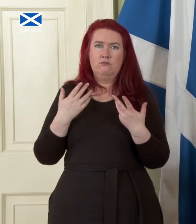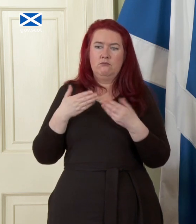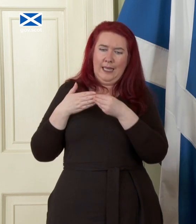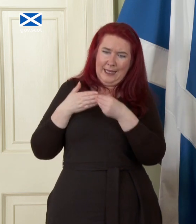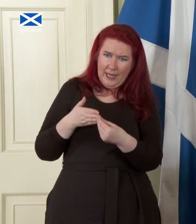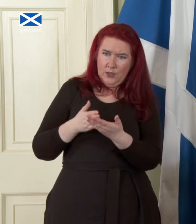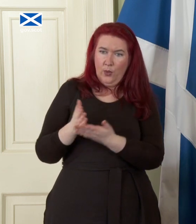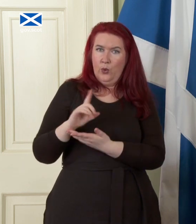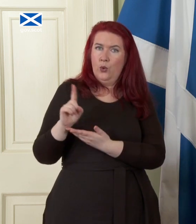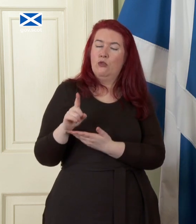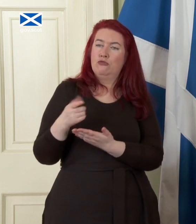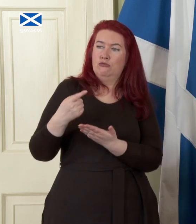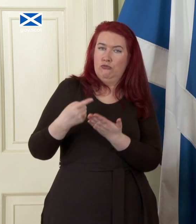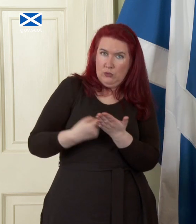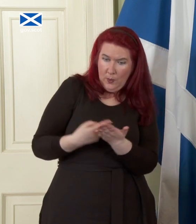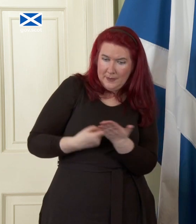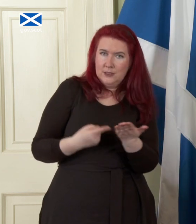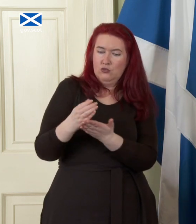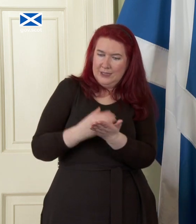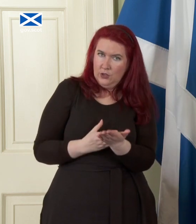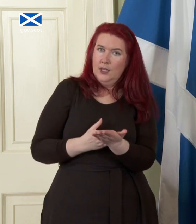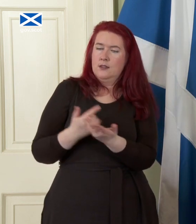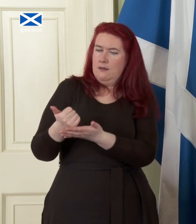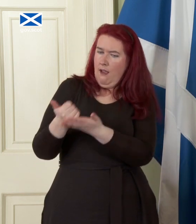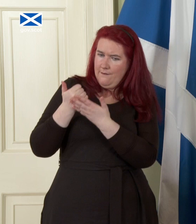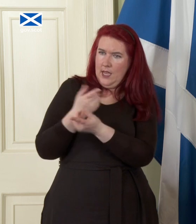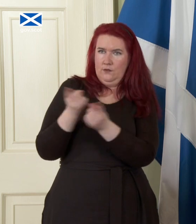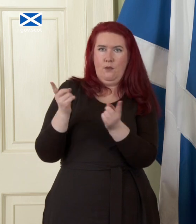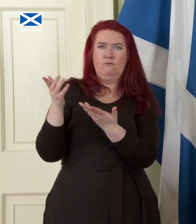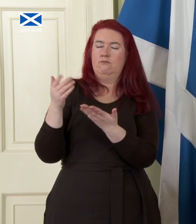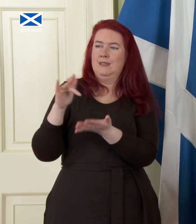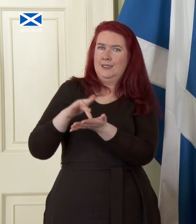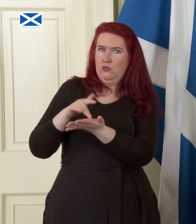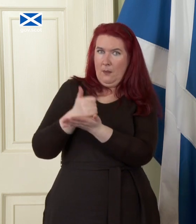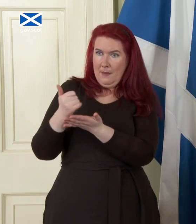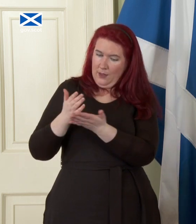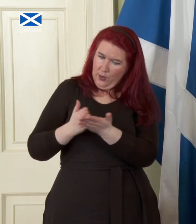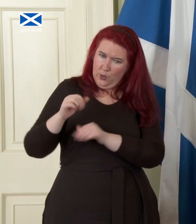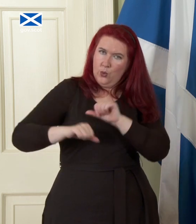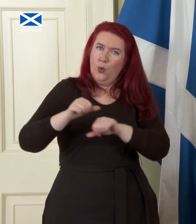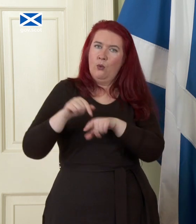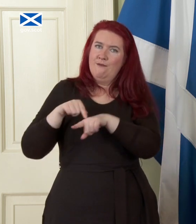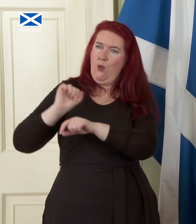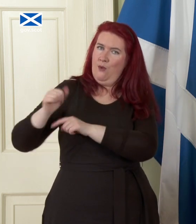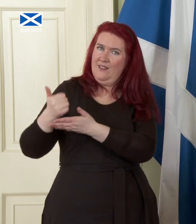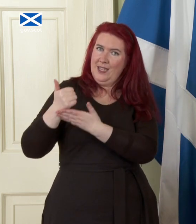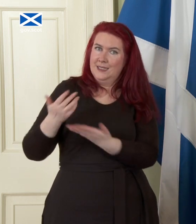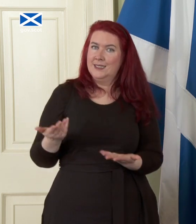requirements and also criteria advised by the central bank as as we go for reasons that you know